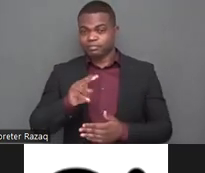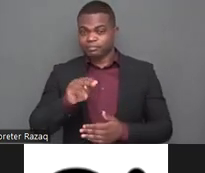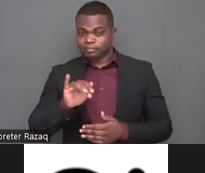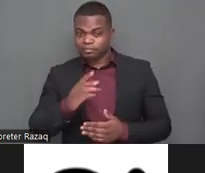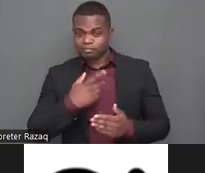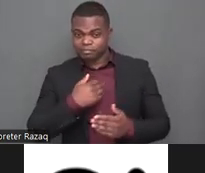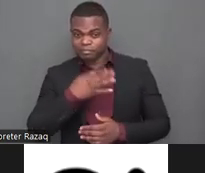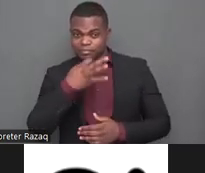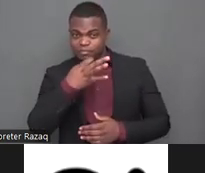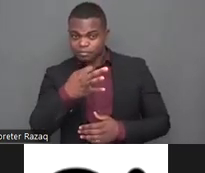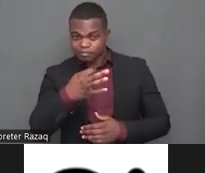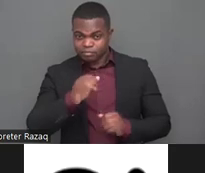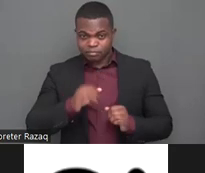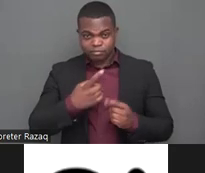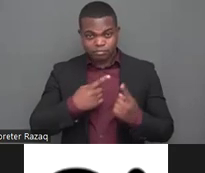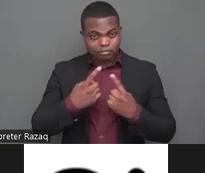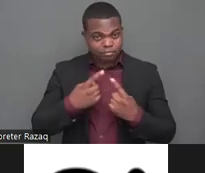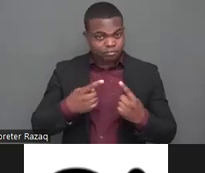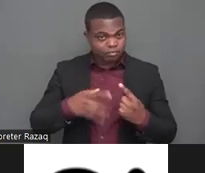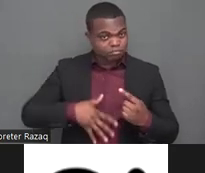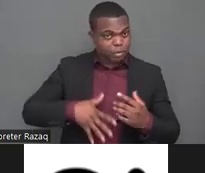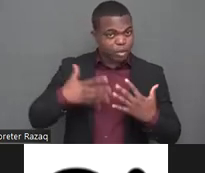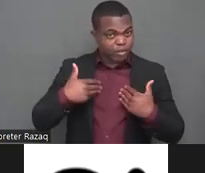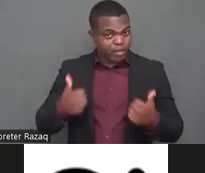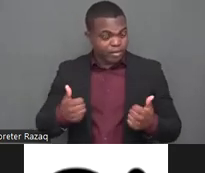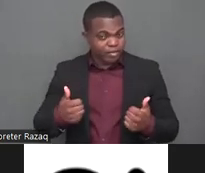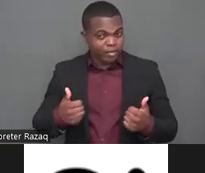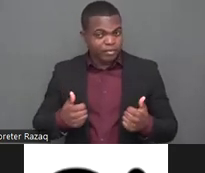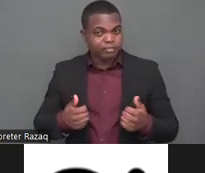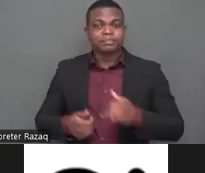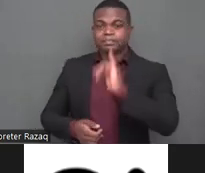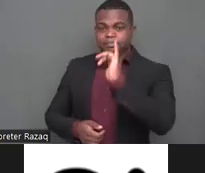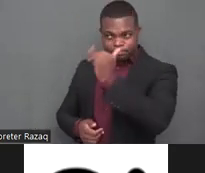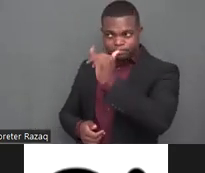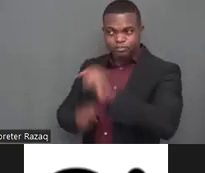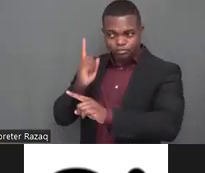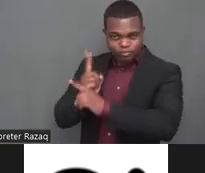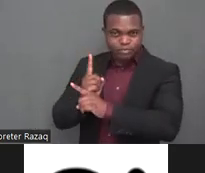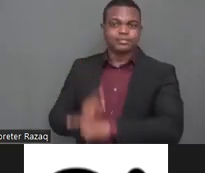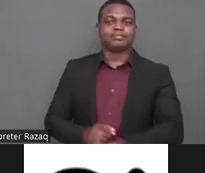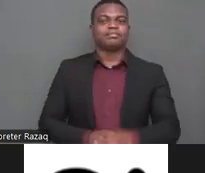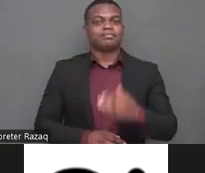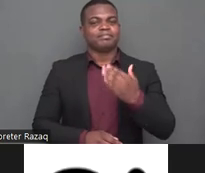can introduce yourself and your organization first yeah of course thank you so much so i'm